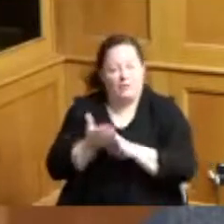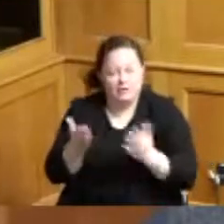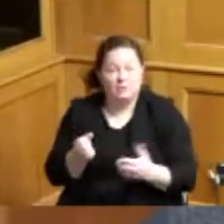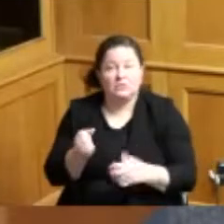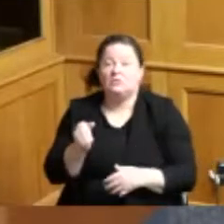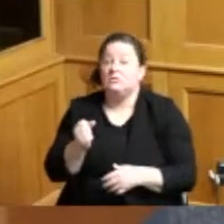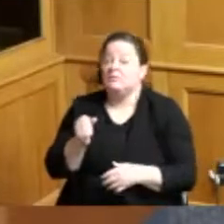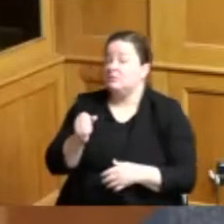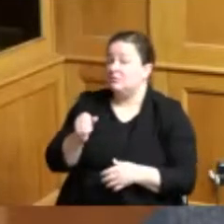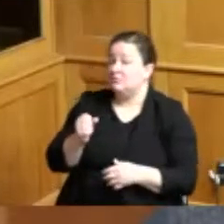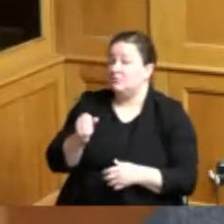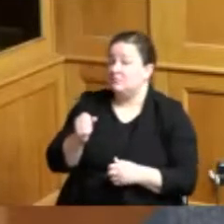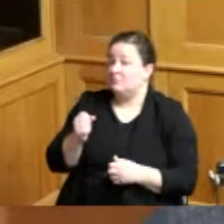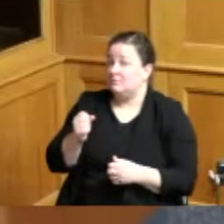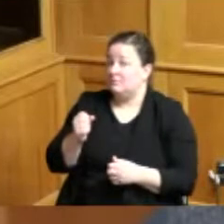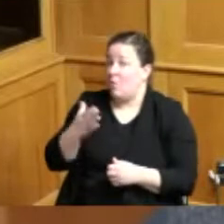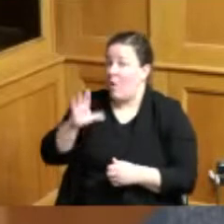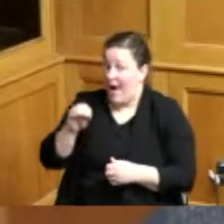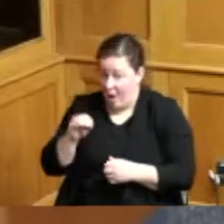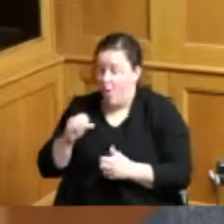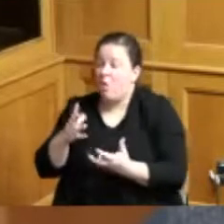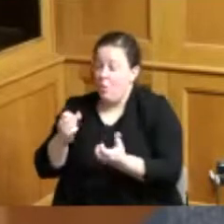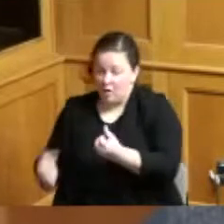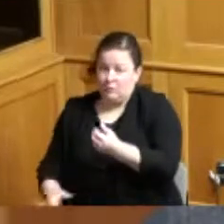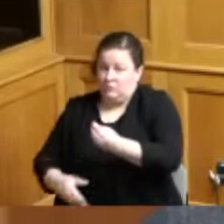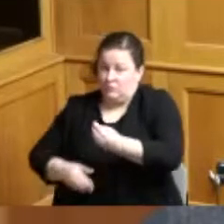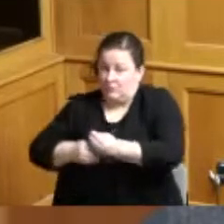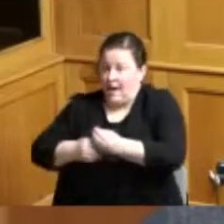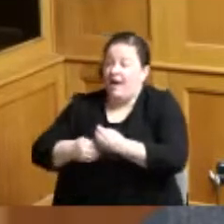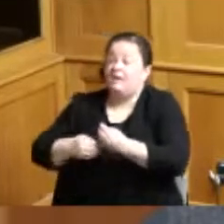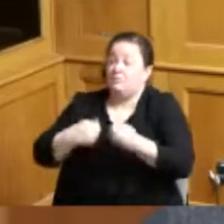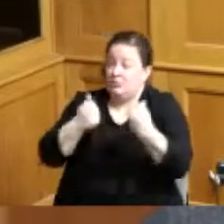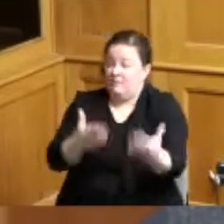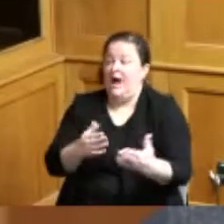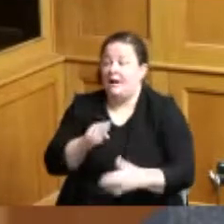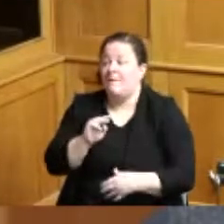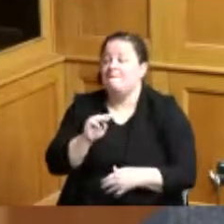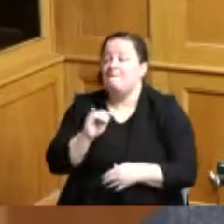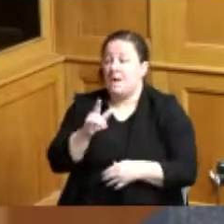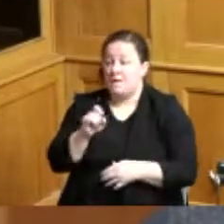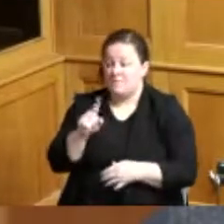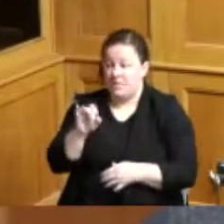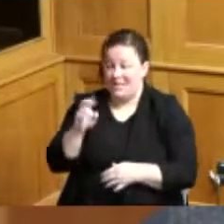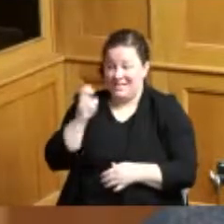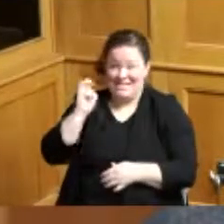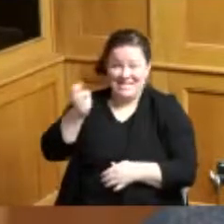the mobility services Ohio ones want need and deserve is worthy of recognition now therefore